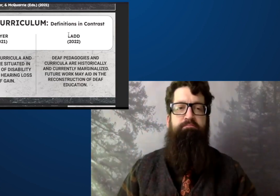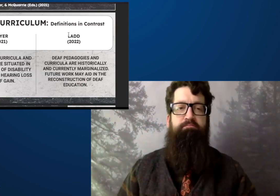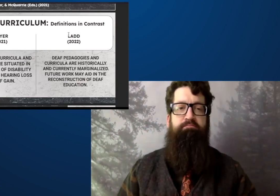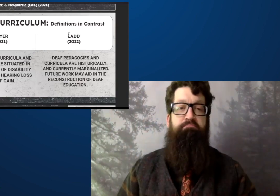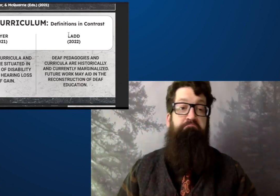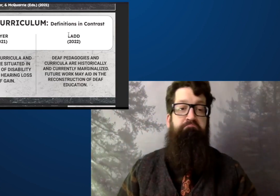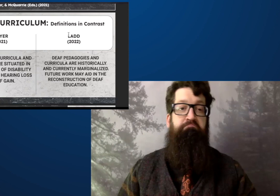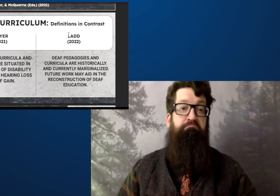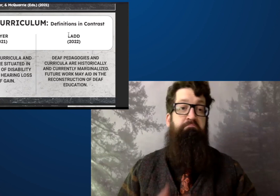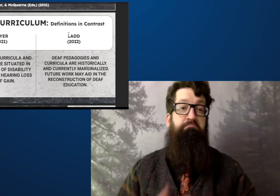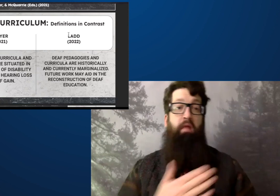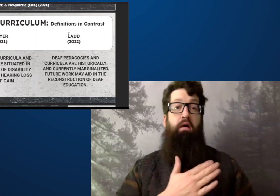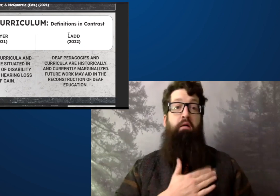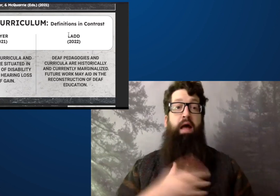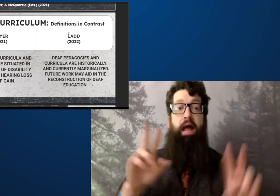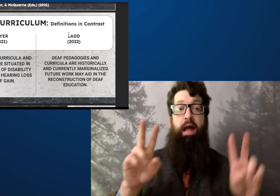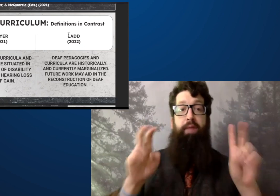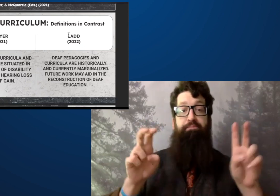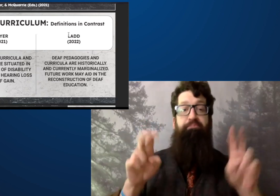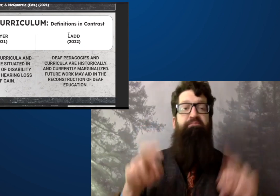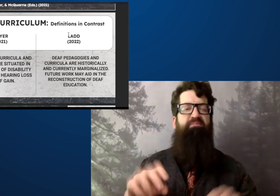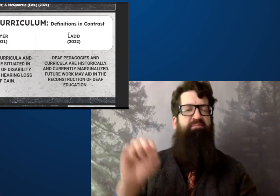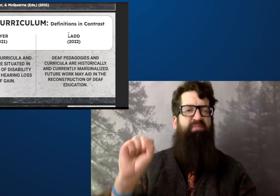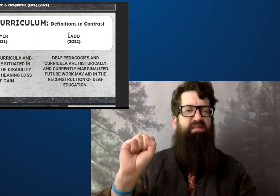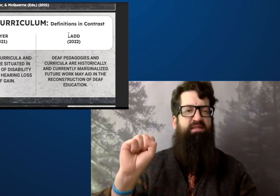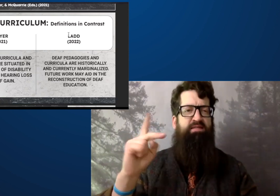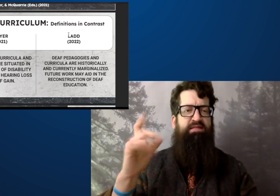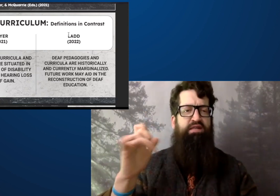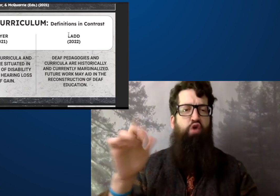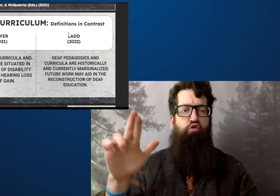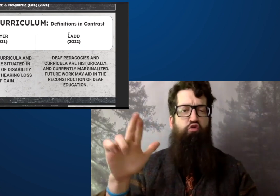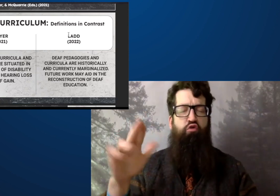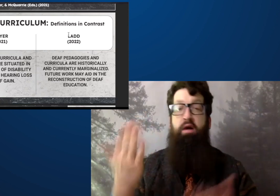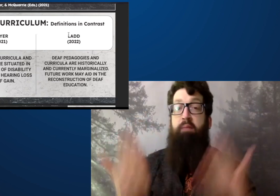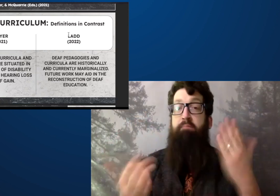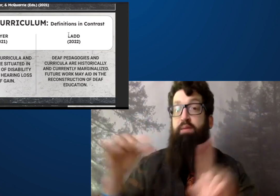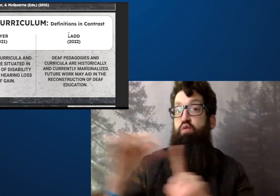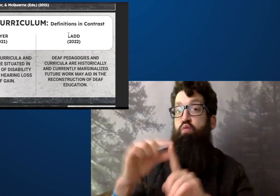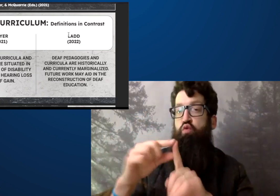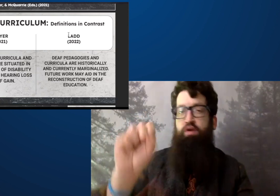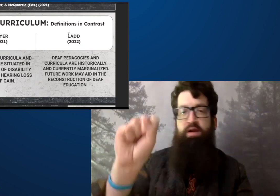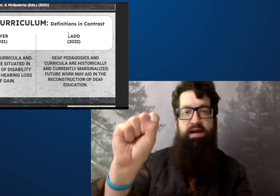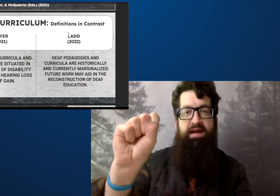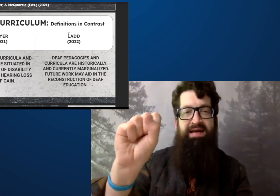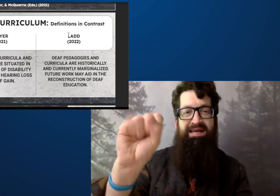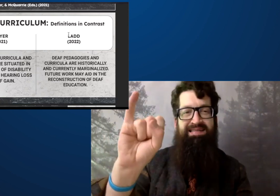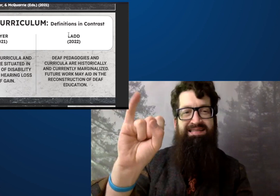What are the important terms in here in Skyers mine?